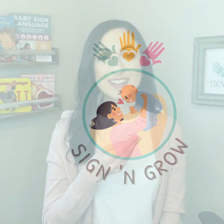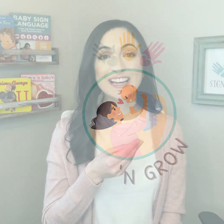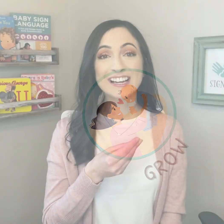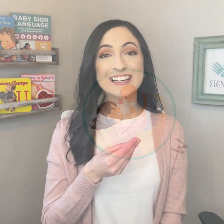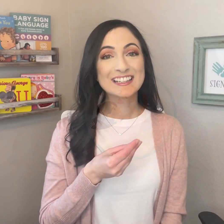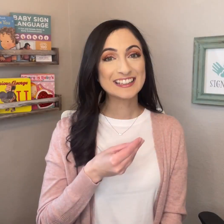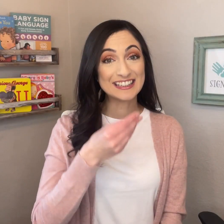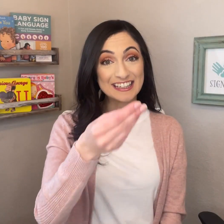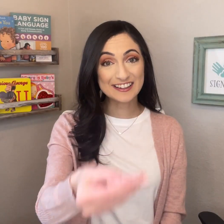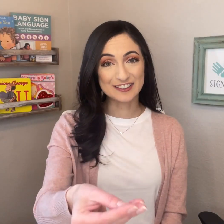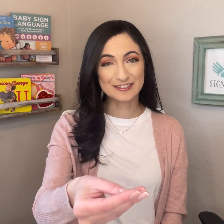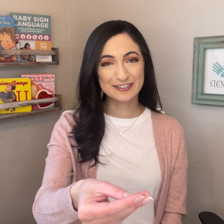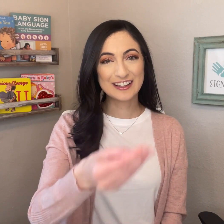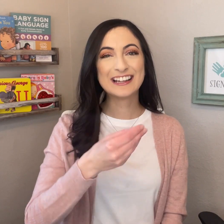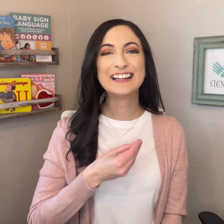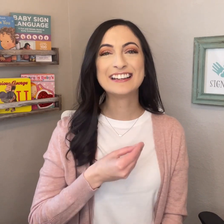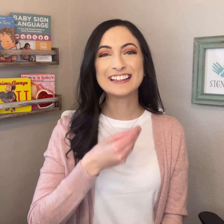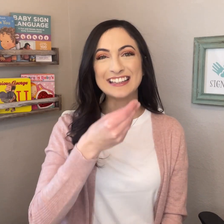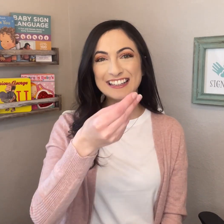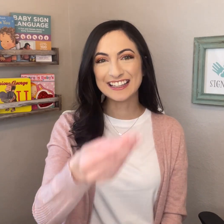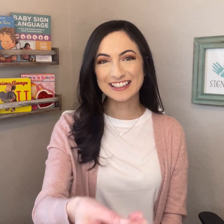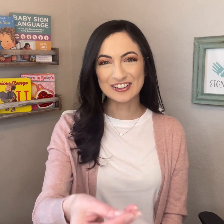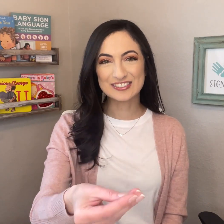GIVE. GIVE.